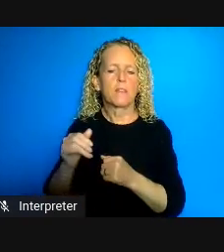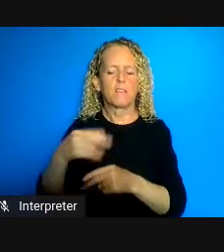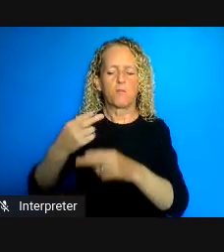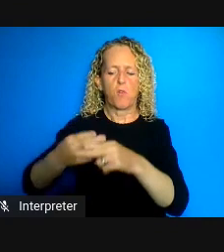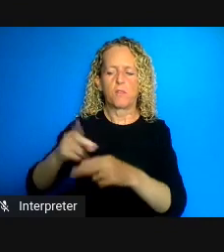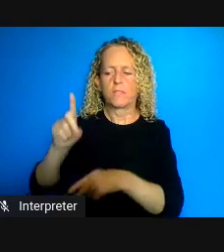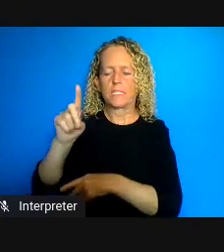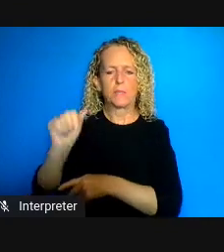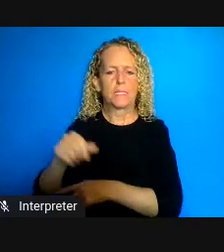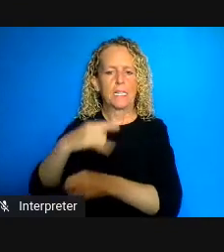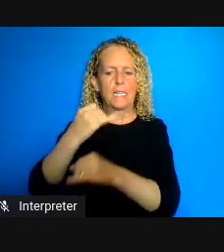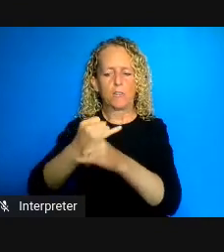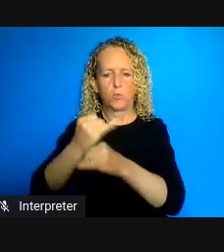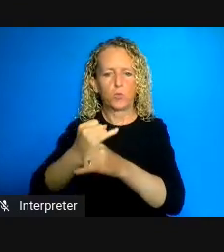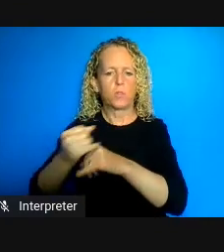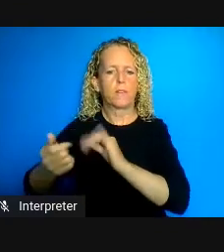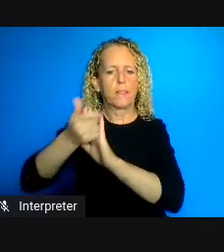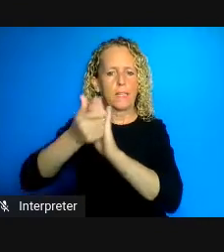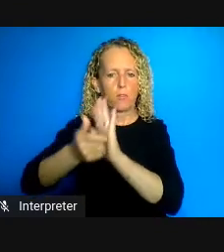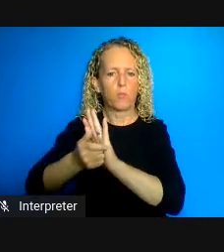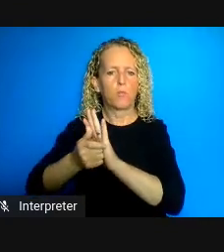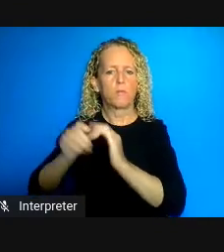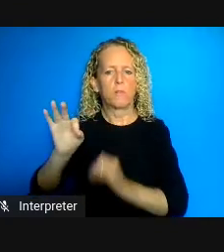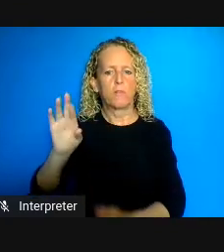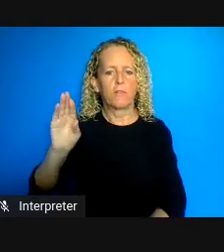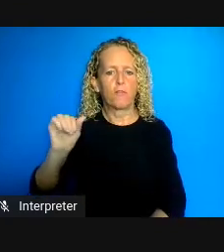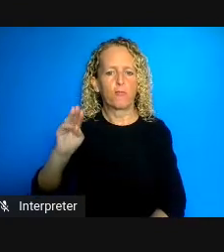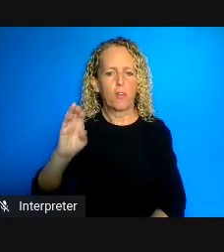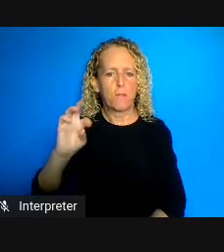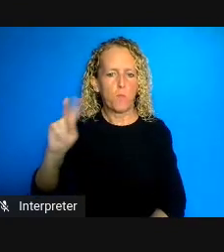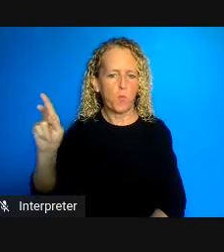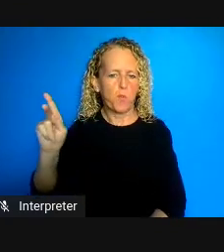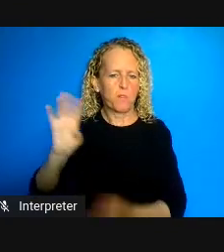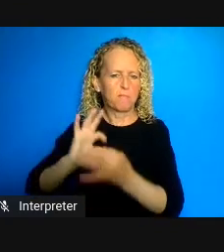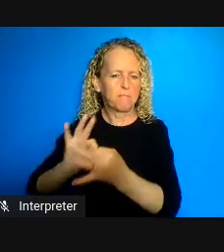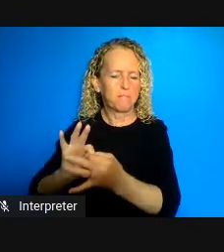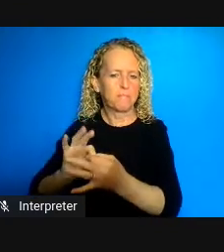legal frameworks around them so much of my work has explored decision-making